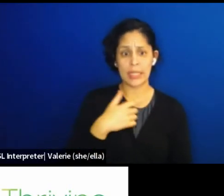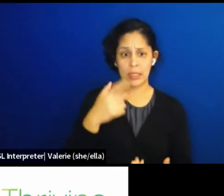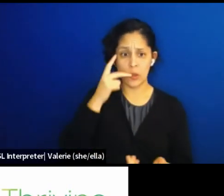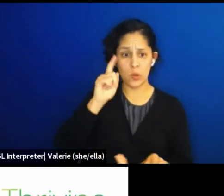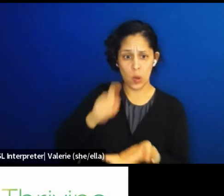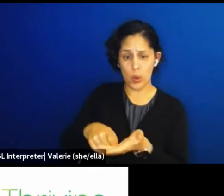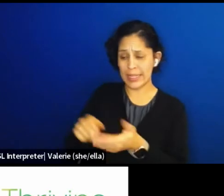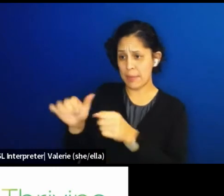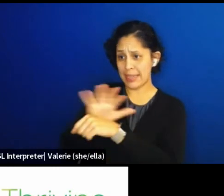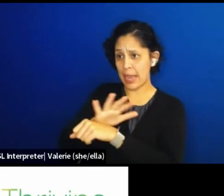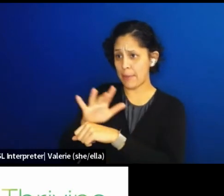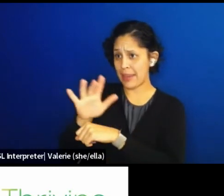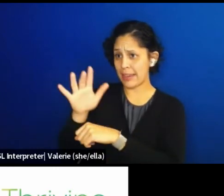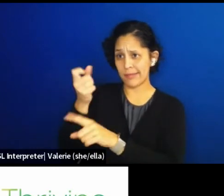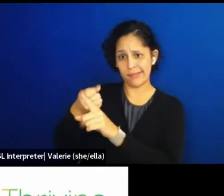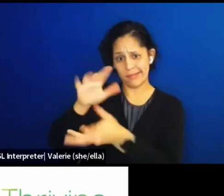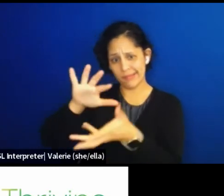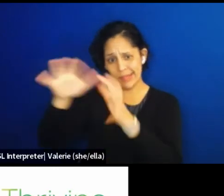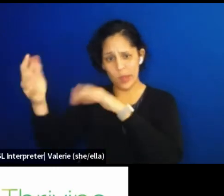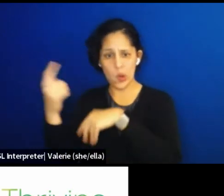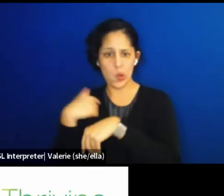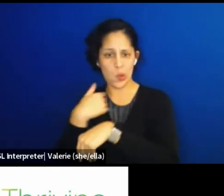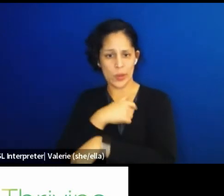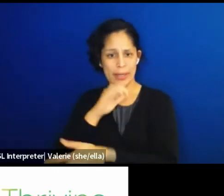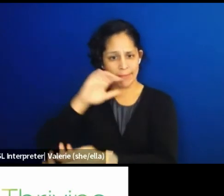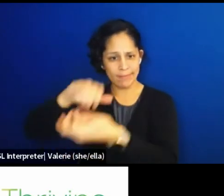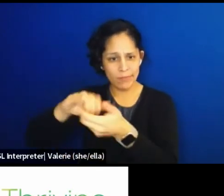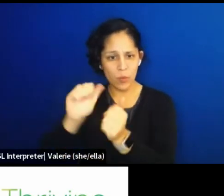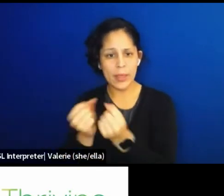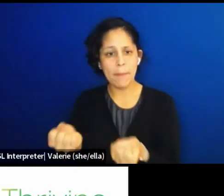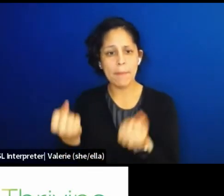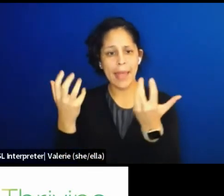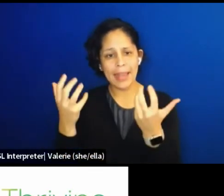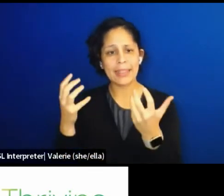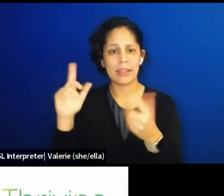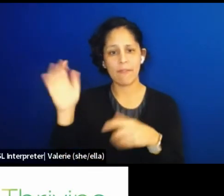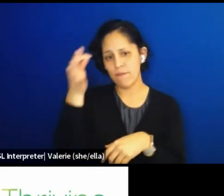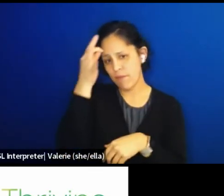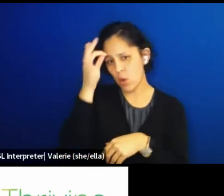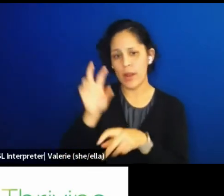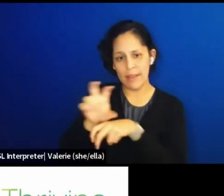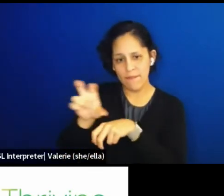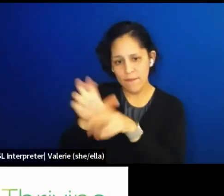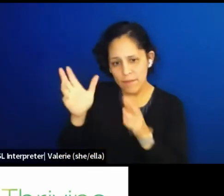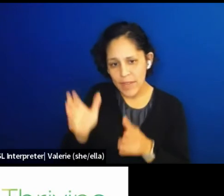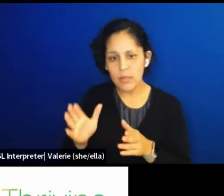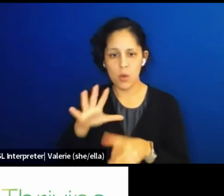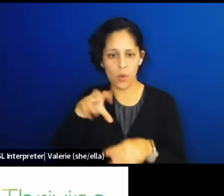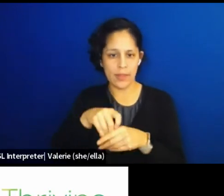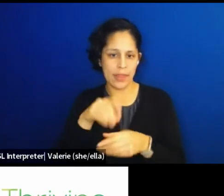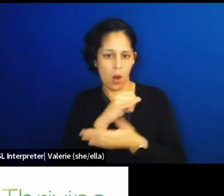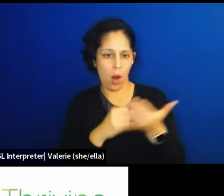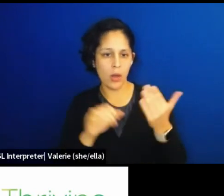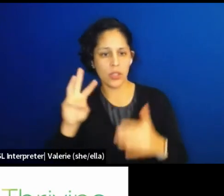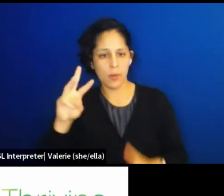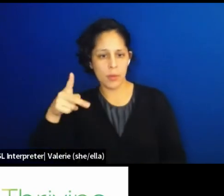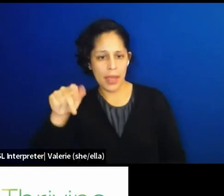and convene public health experts to navigate each wave of the virus. Working with Jesse Cameron Alick, and his collaborators